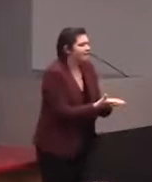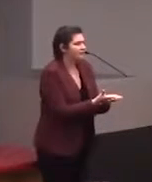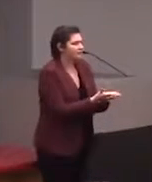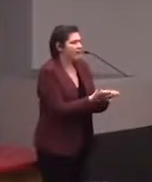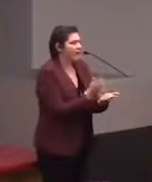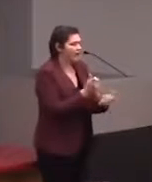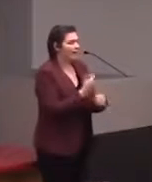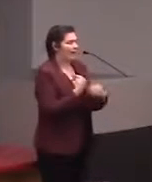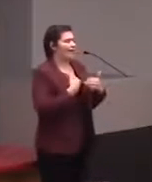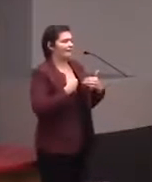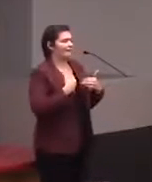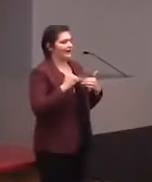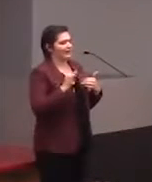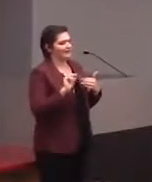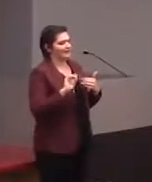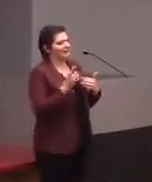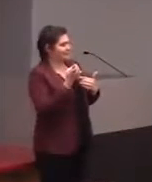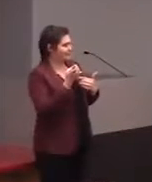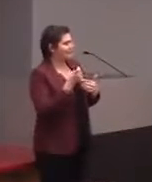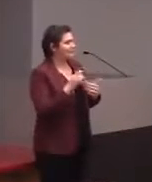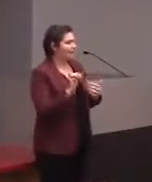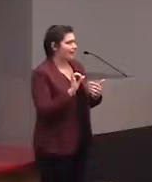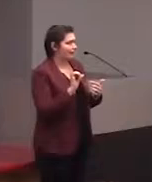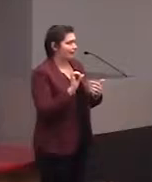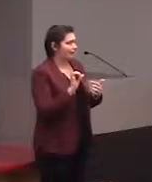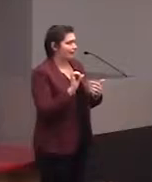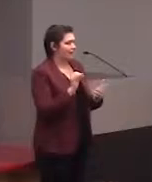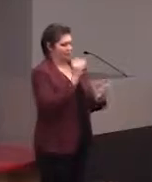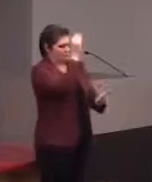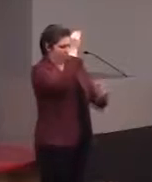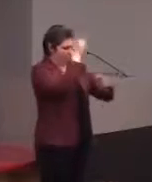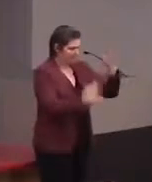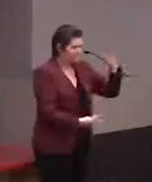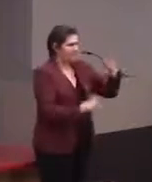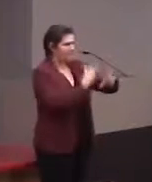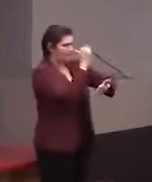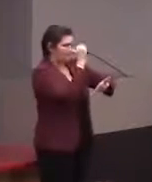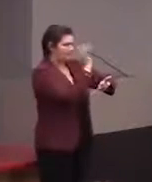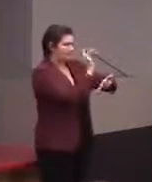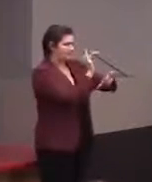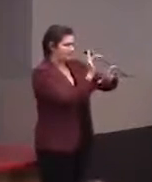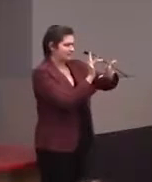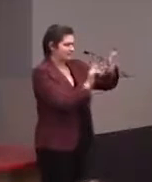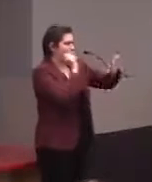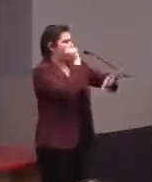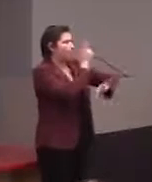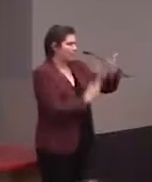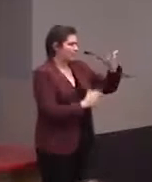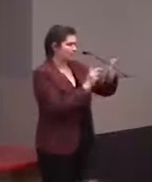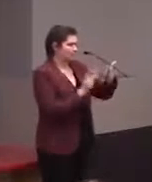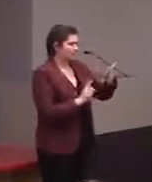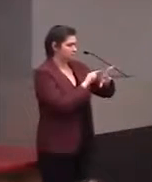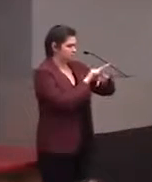we actually have an index, like a big list of buttons, basically, for each place